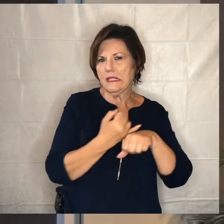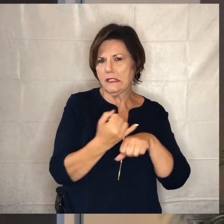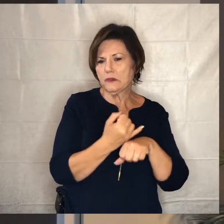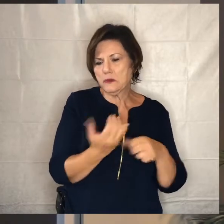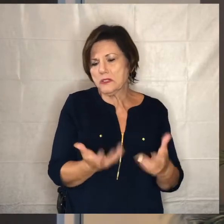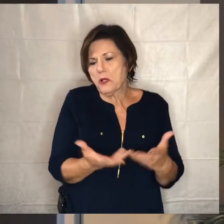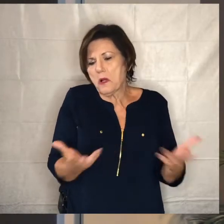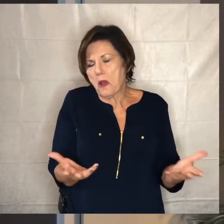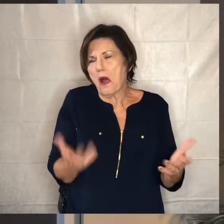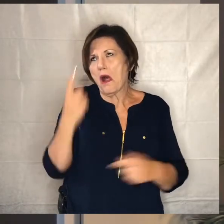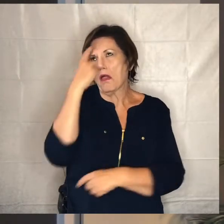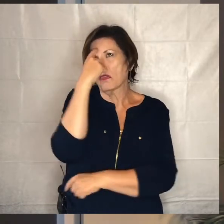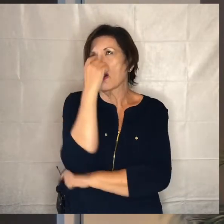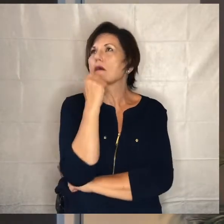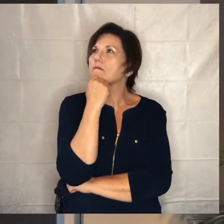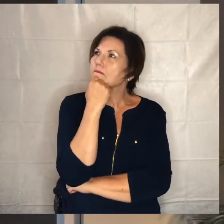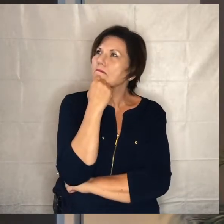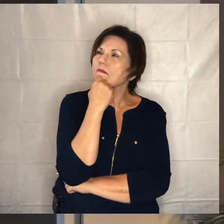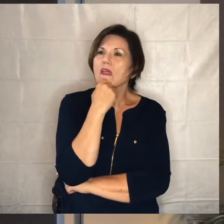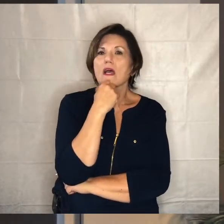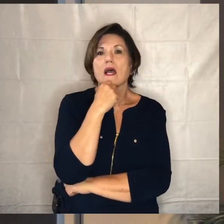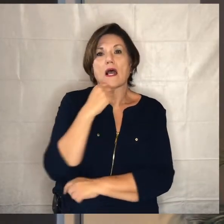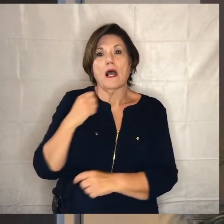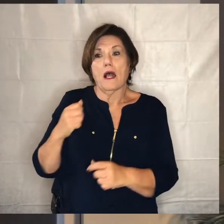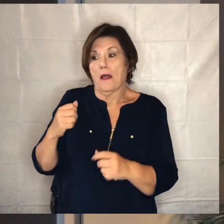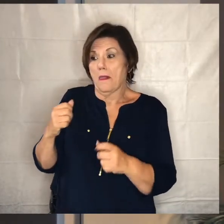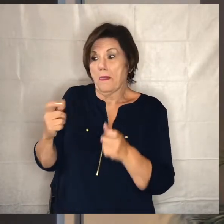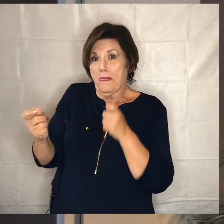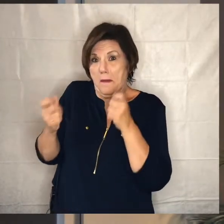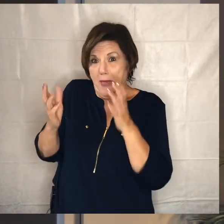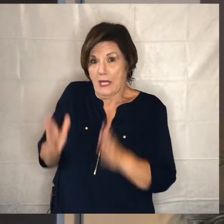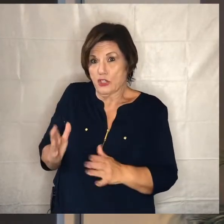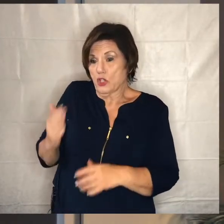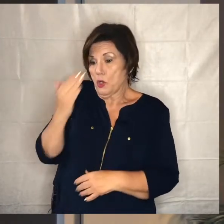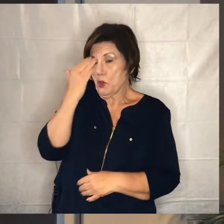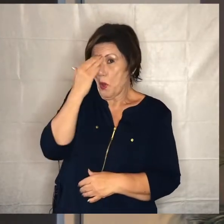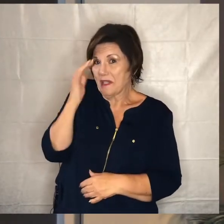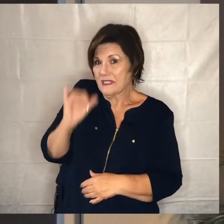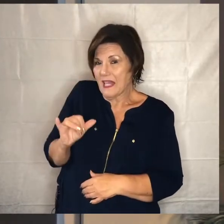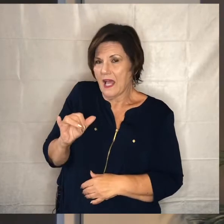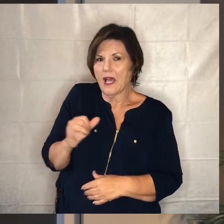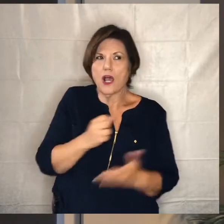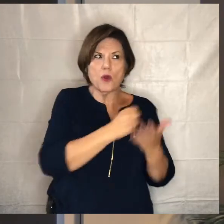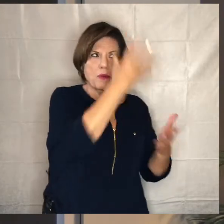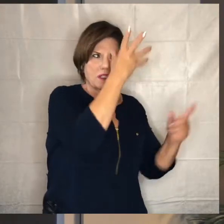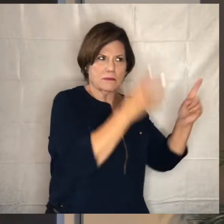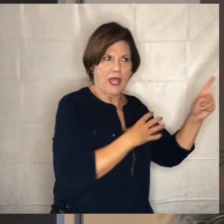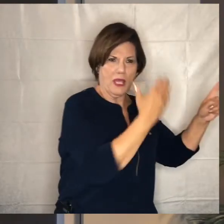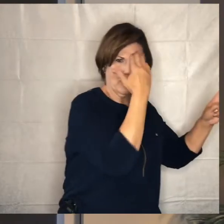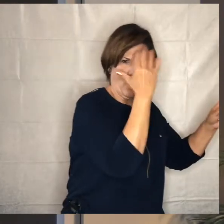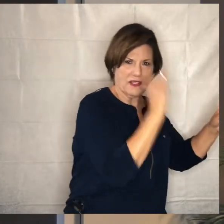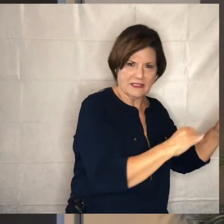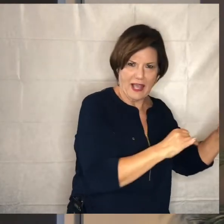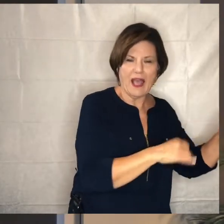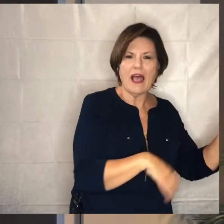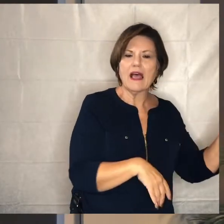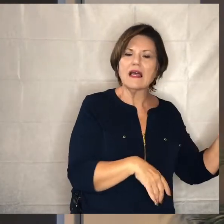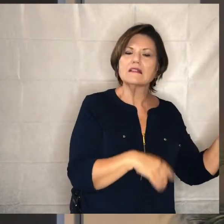there's a thought here that the manager knows that the rich man knows that and the manager knows that if he kind of takes that